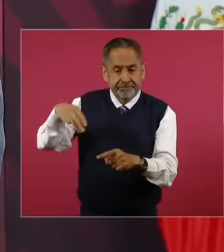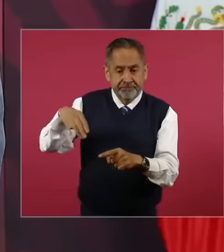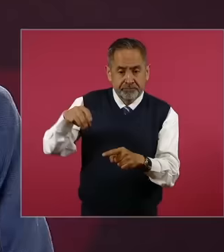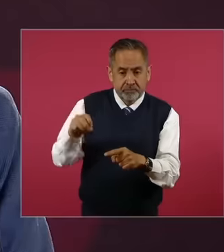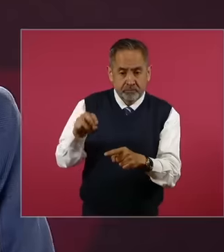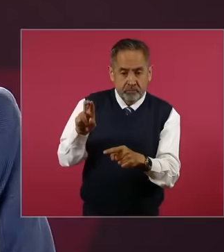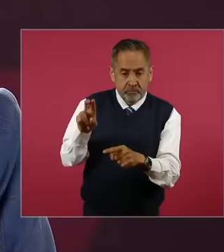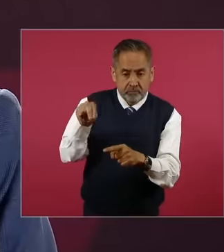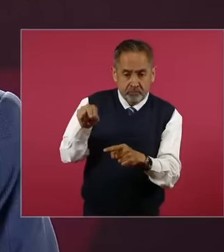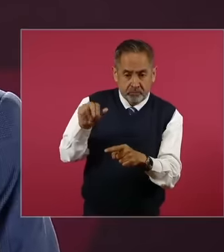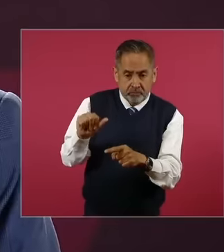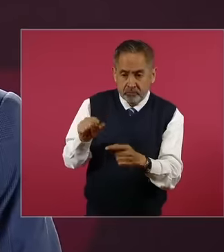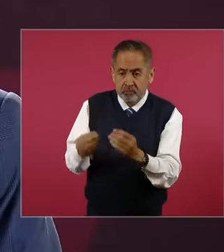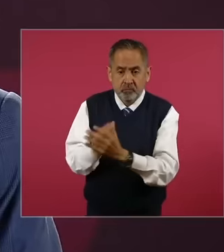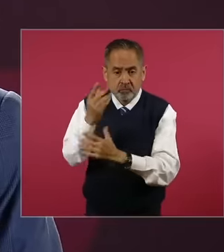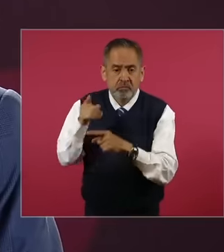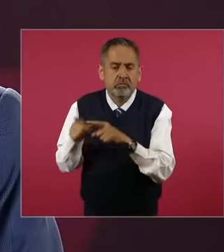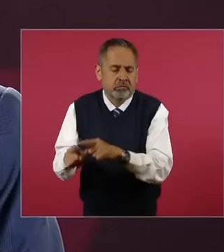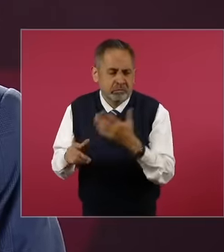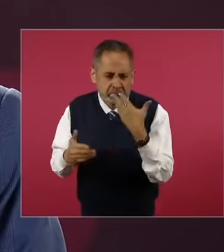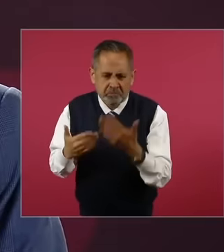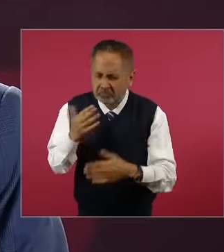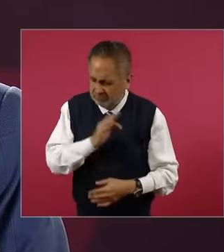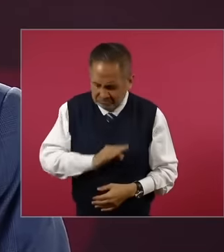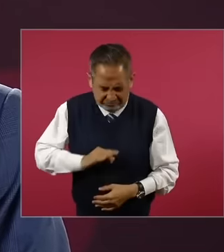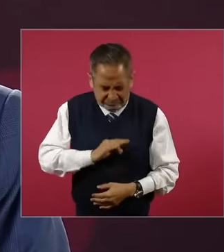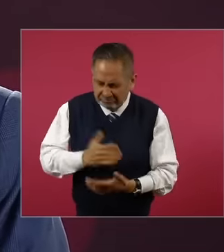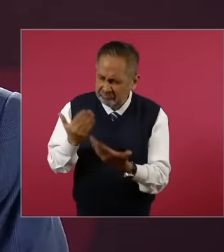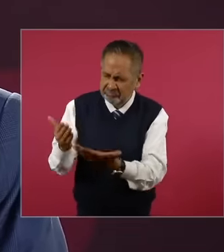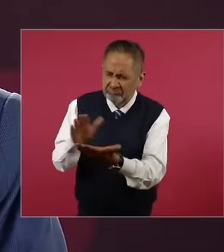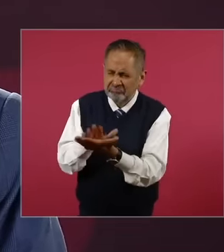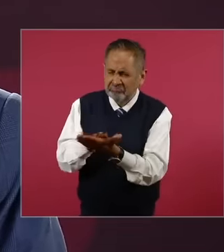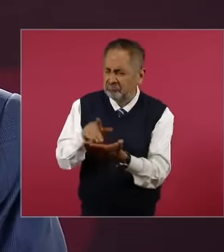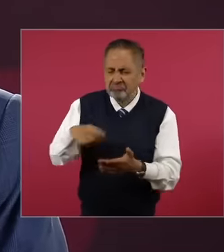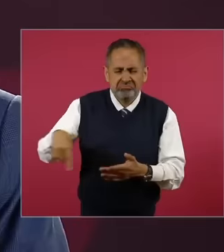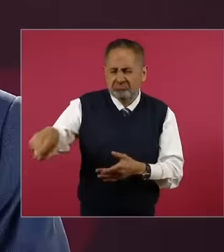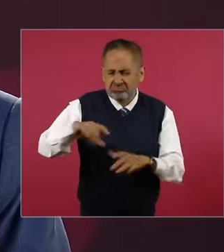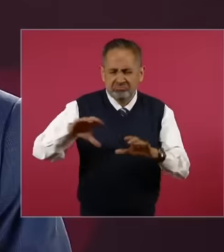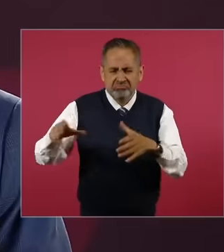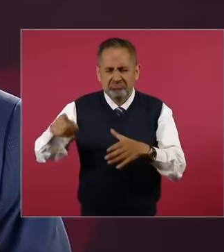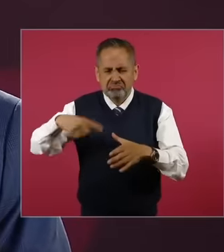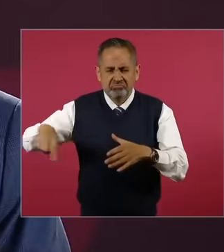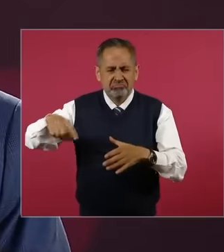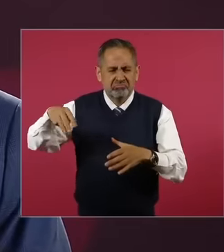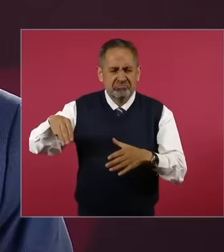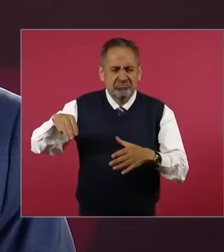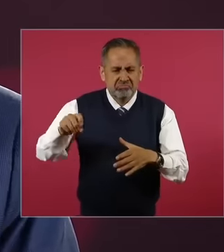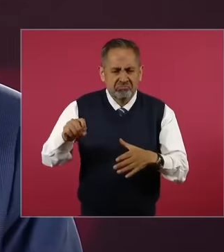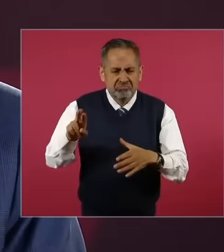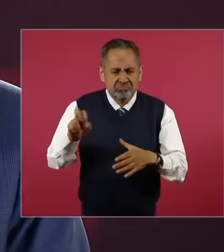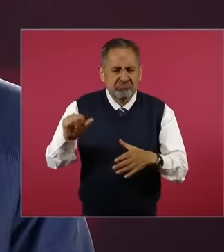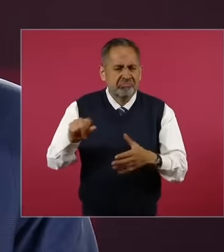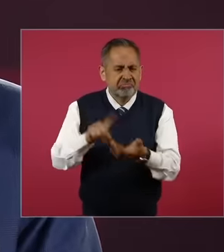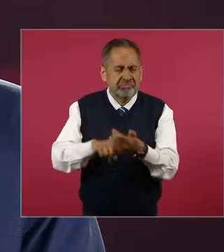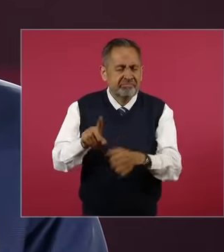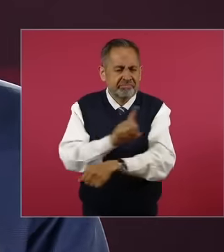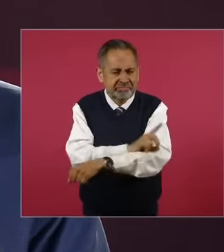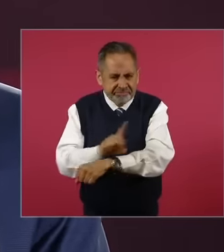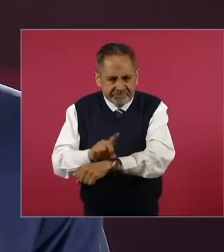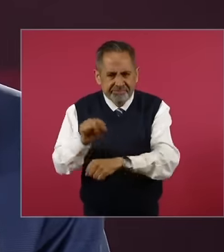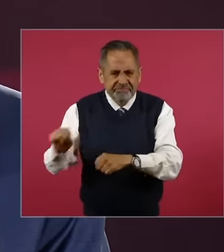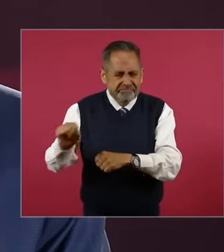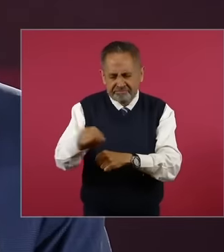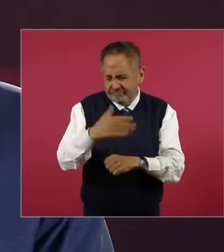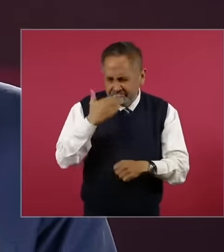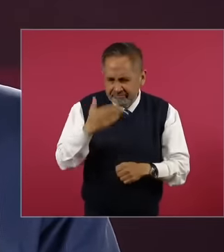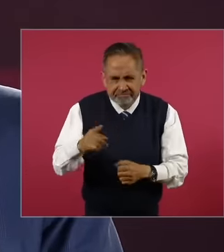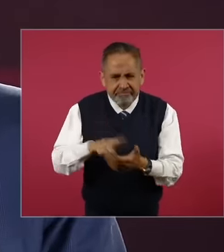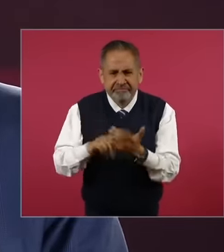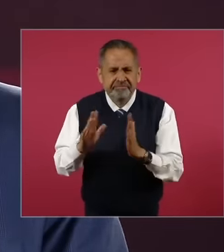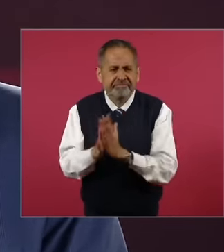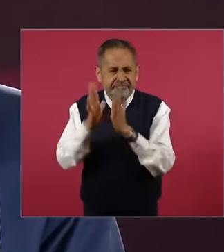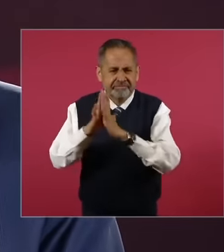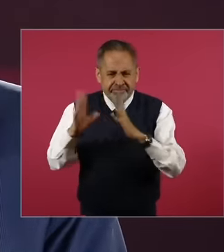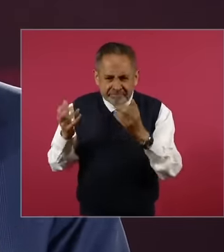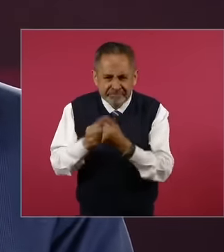Morena and I congratulate all the delegates of Morena, those who participated in the congress